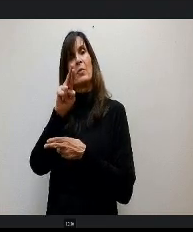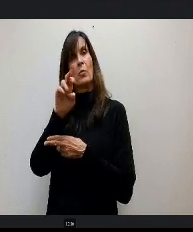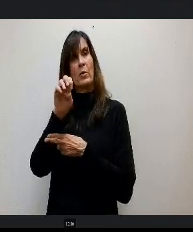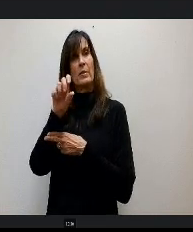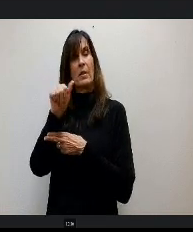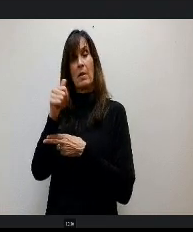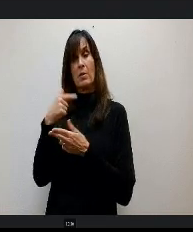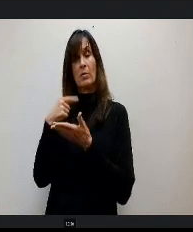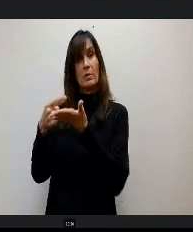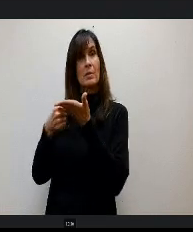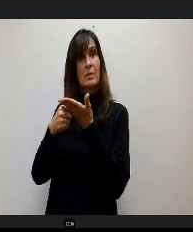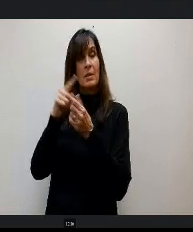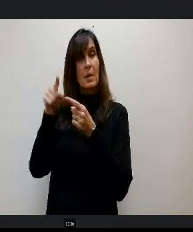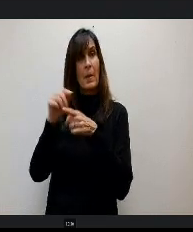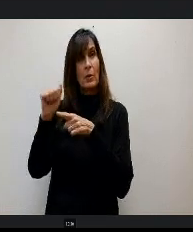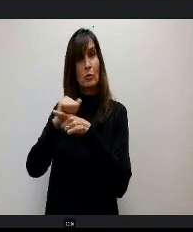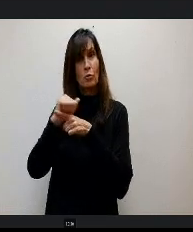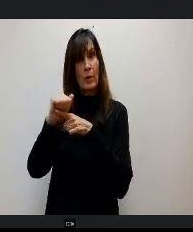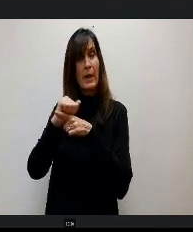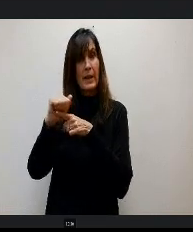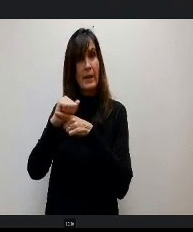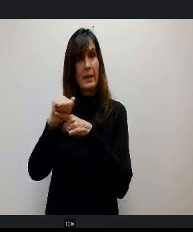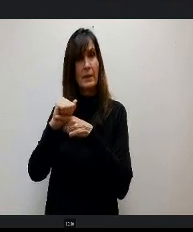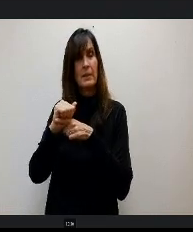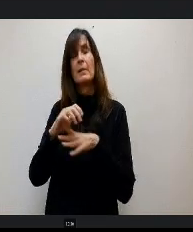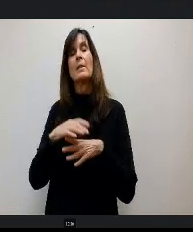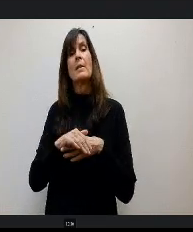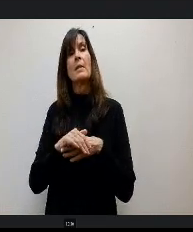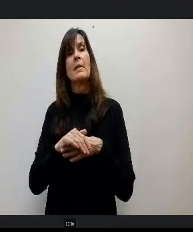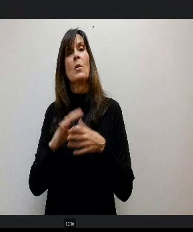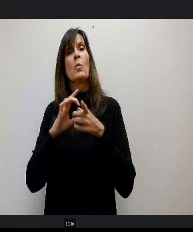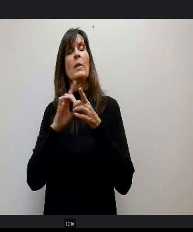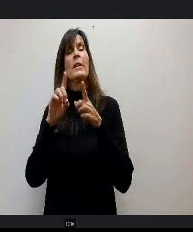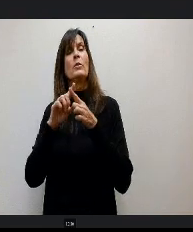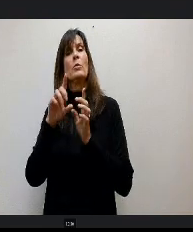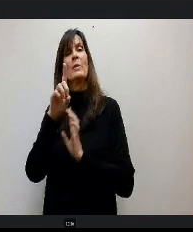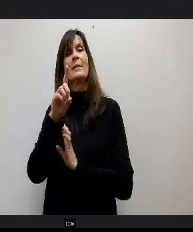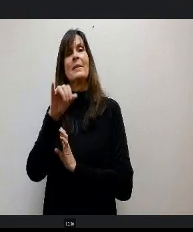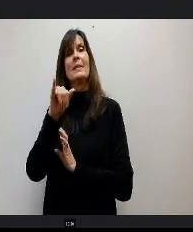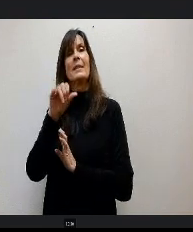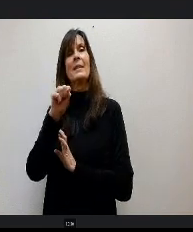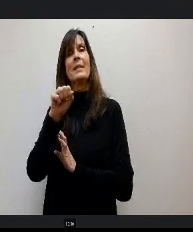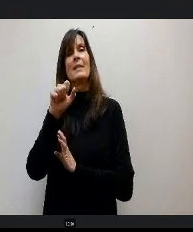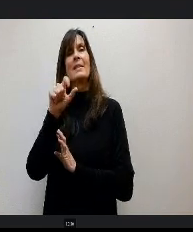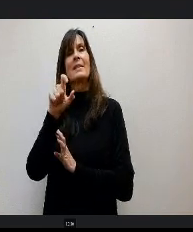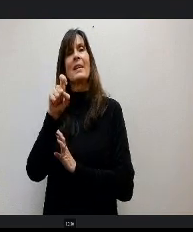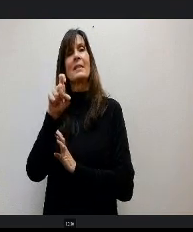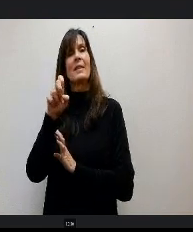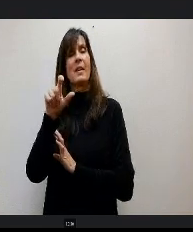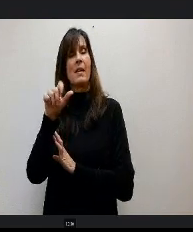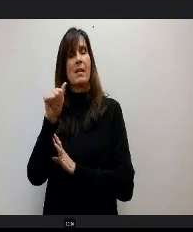dyslexia. I was in elementary school teacher to start my career as a literacy specialist, and that's still like foundational belief of mine with